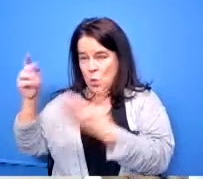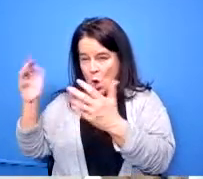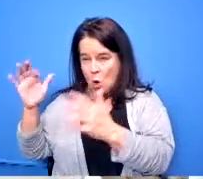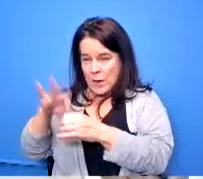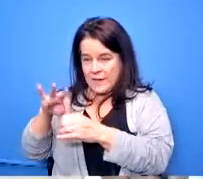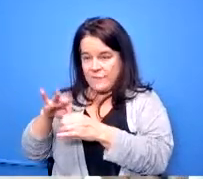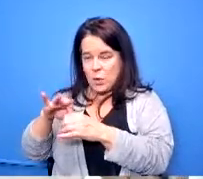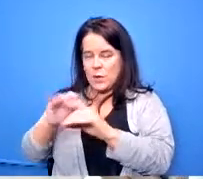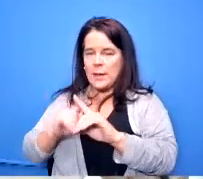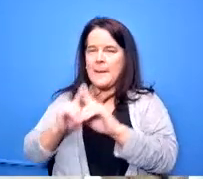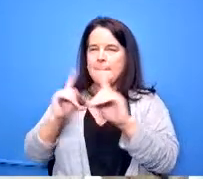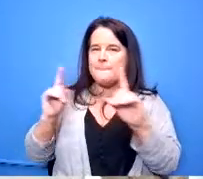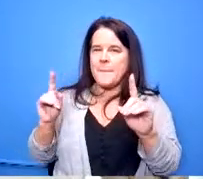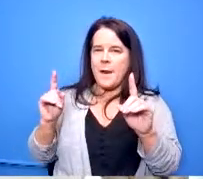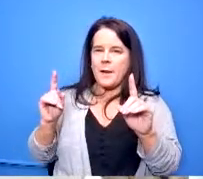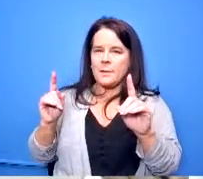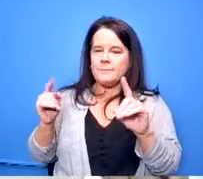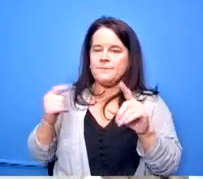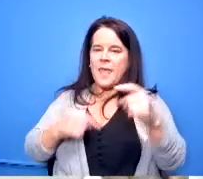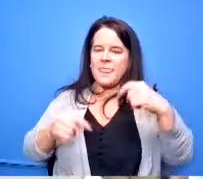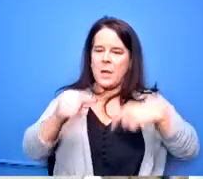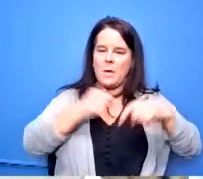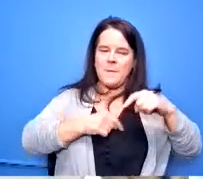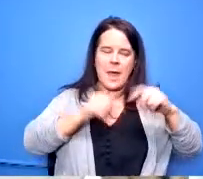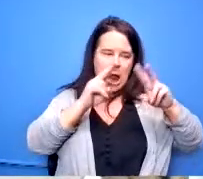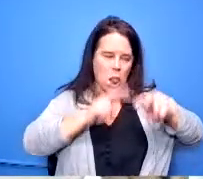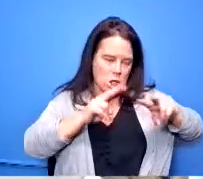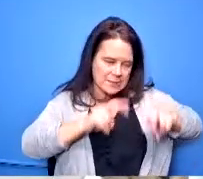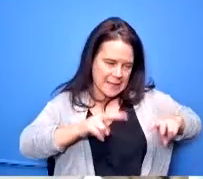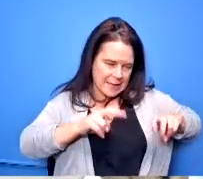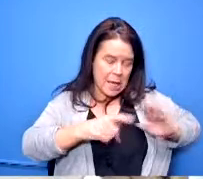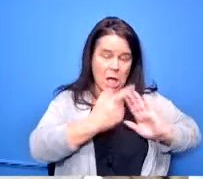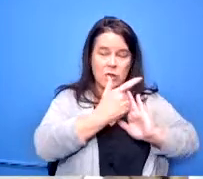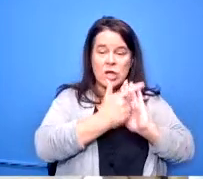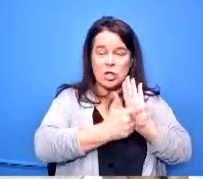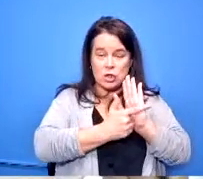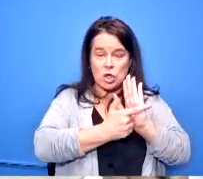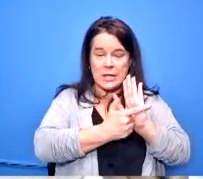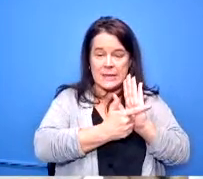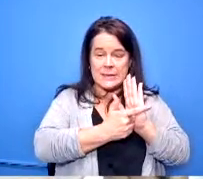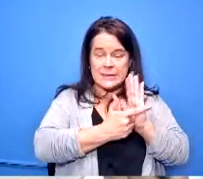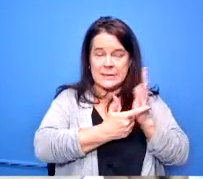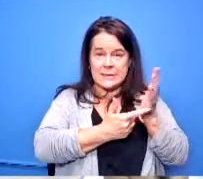but as they went back and they looked at it the attorneys and asked me representatives saw that